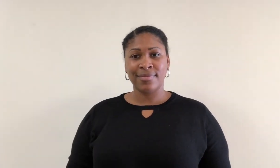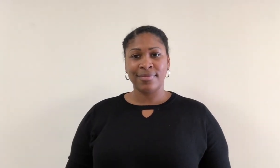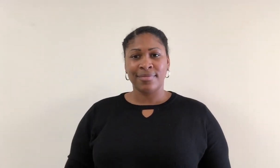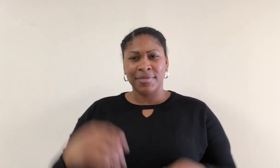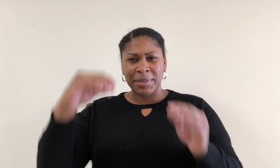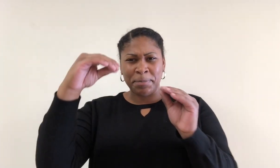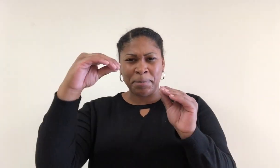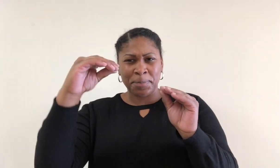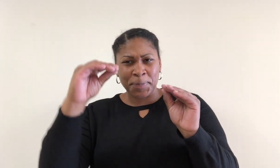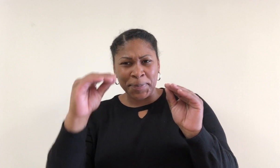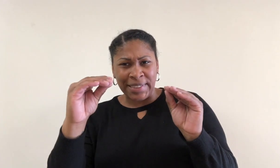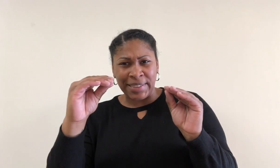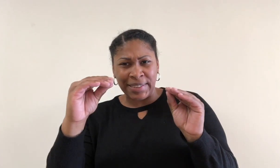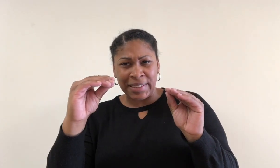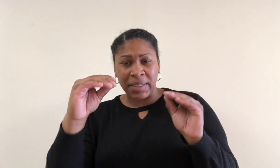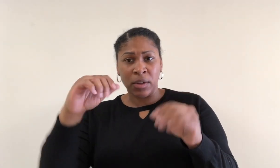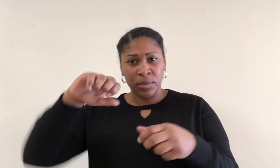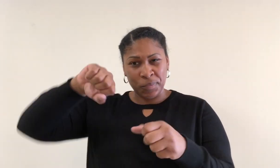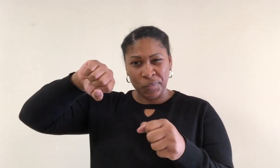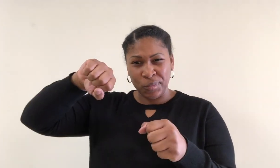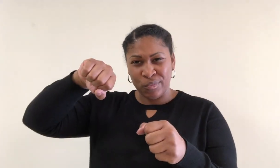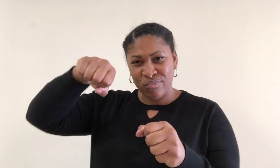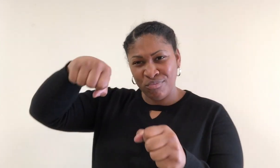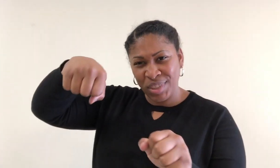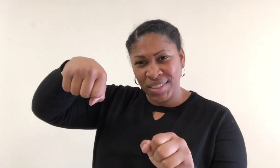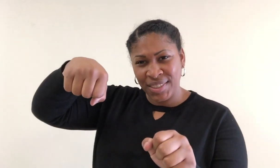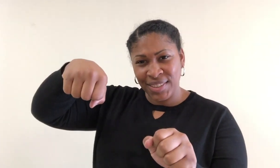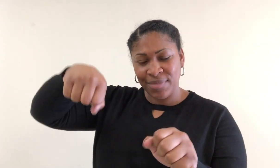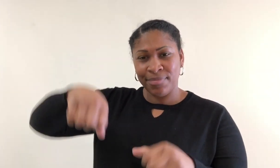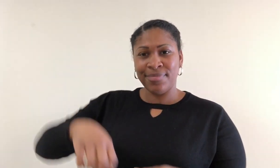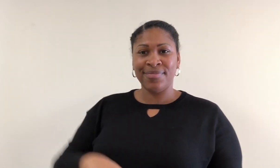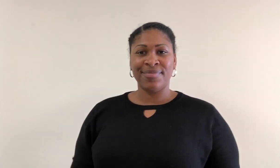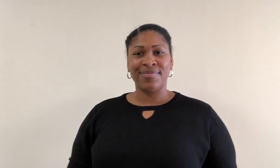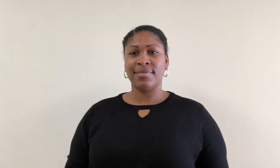Bent: twisted.